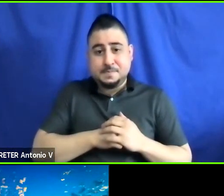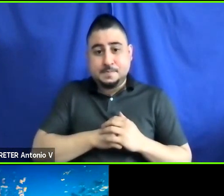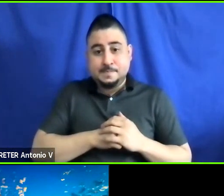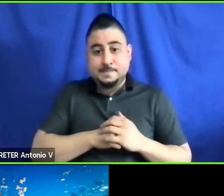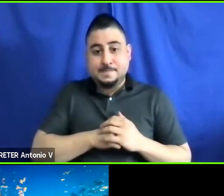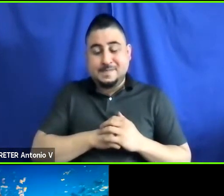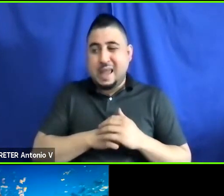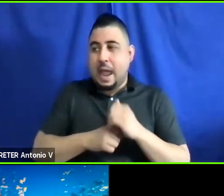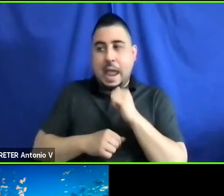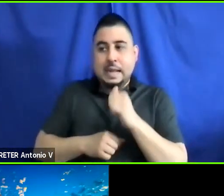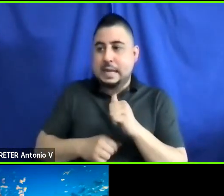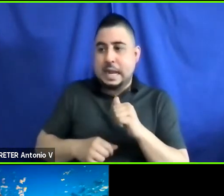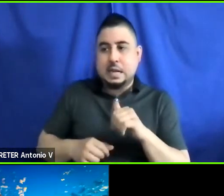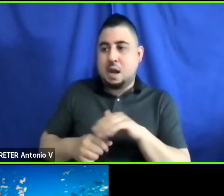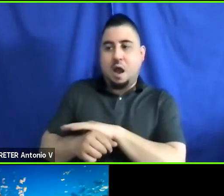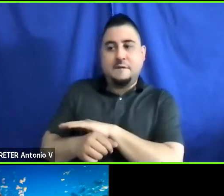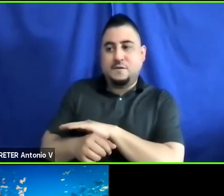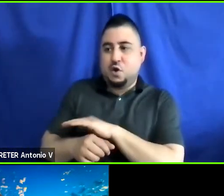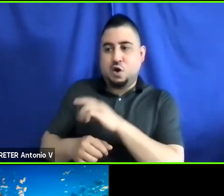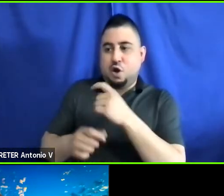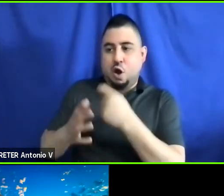I didn’t cover cost. And, I think that’s beyond the scope of